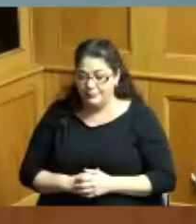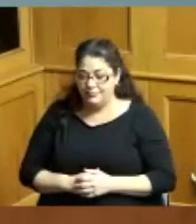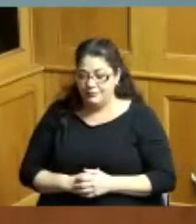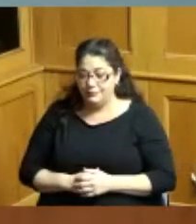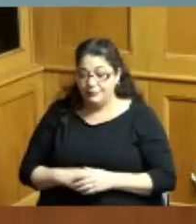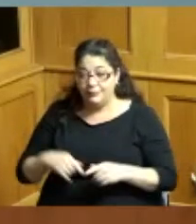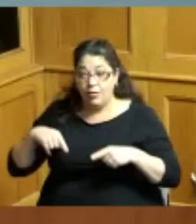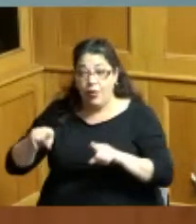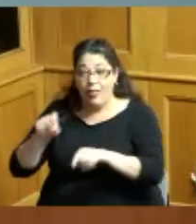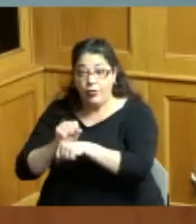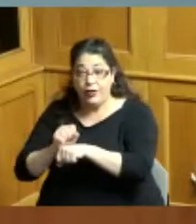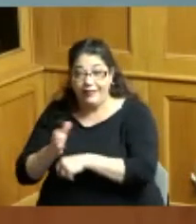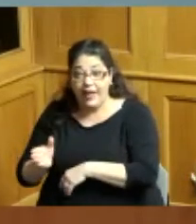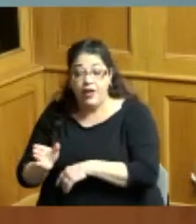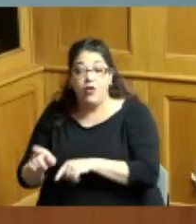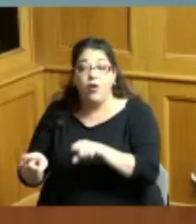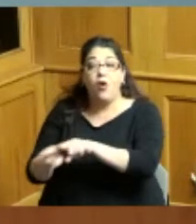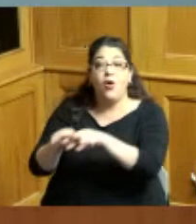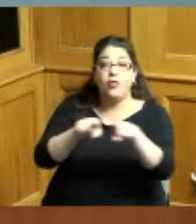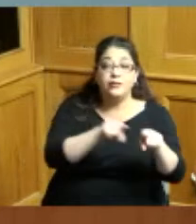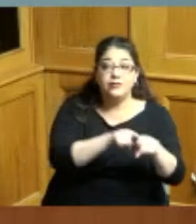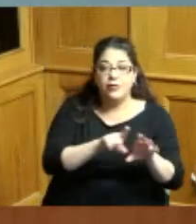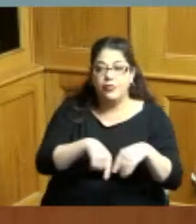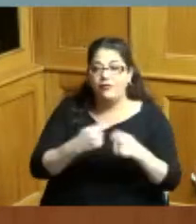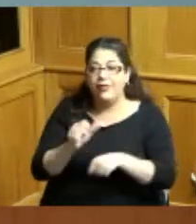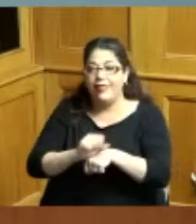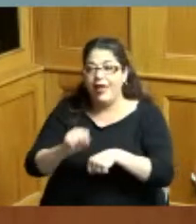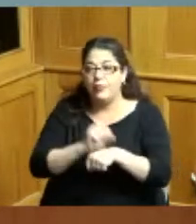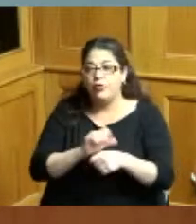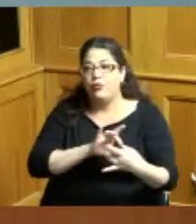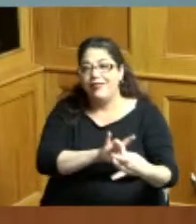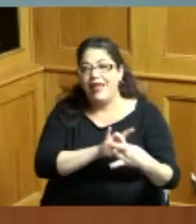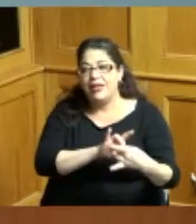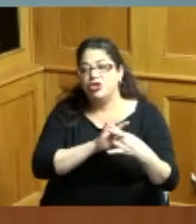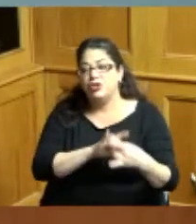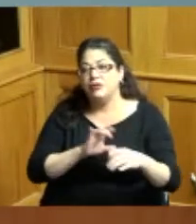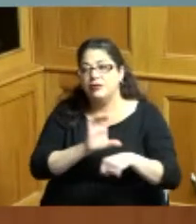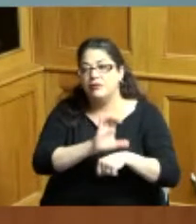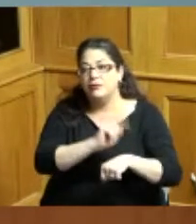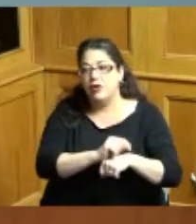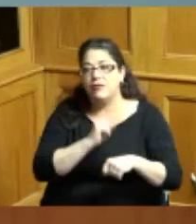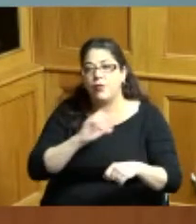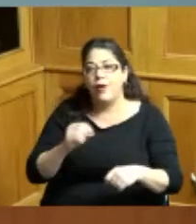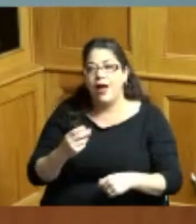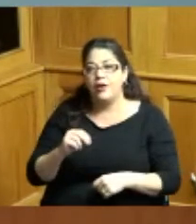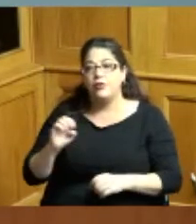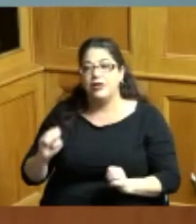forest park Mr Johnson served as a labor relations consultant for the Ohio education association